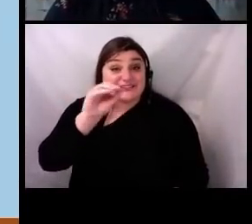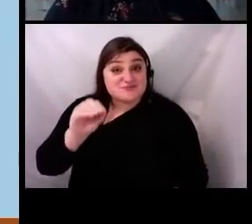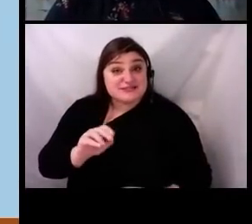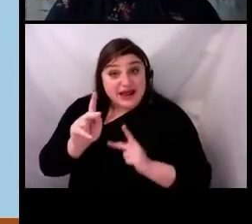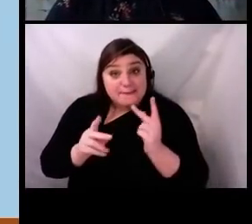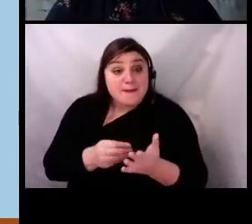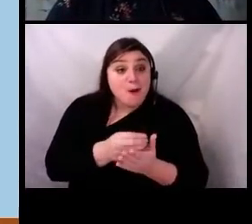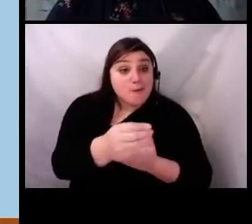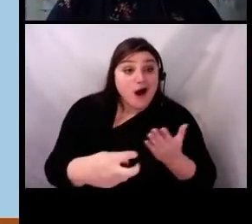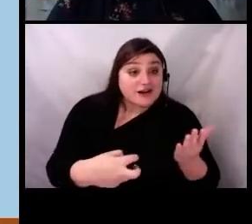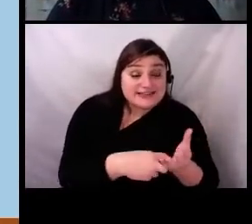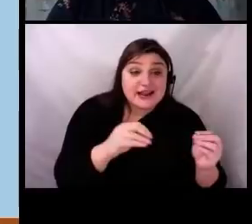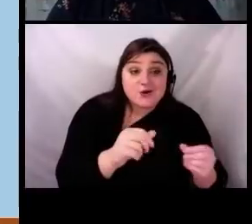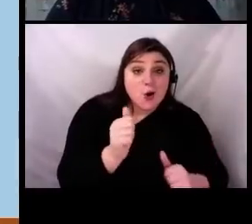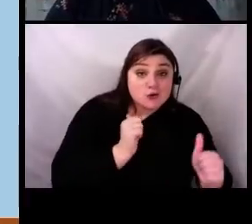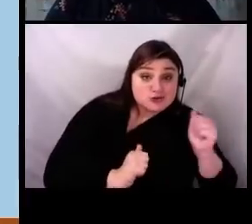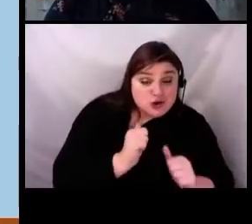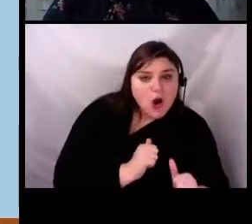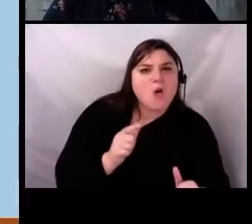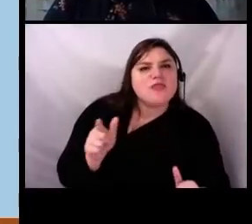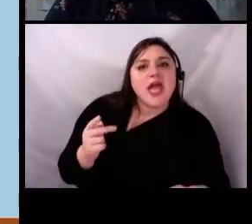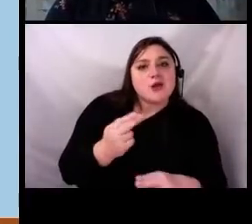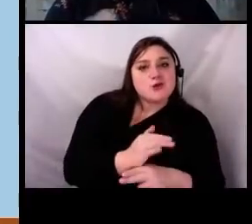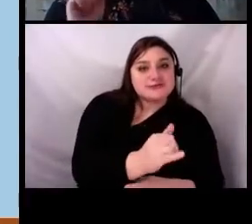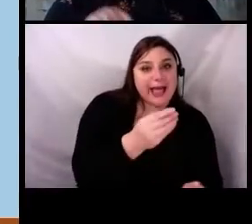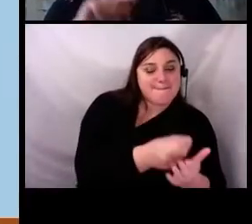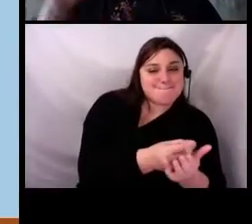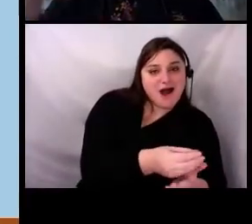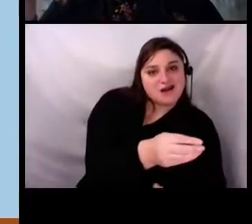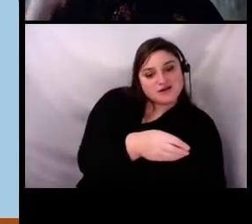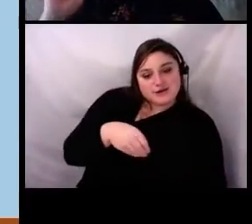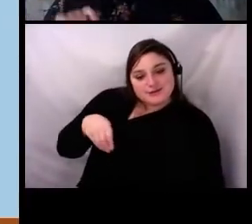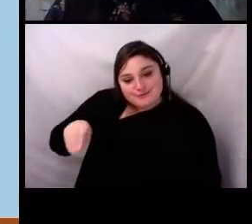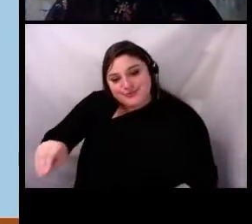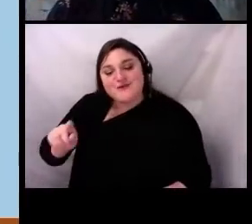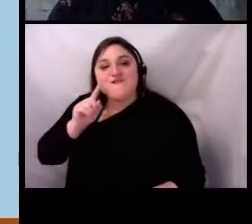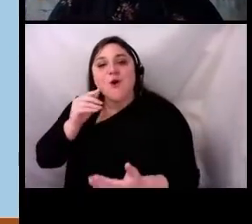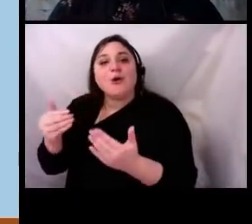gift certificates, and some have even put a deposit on next season.